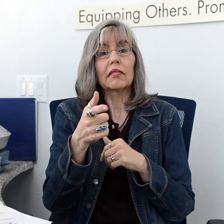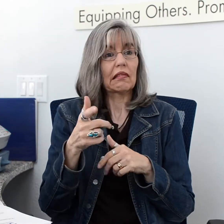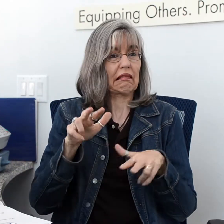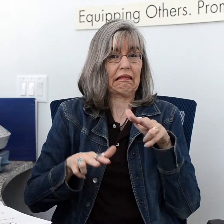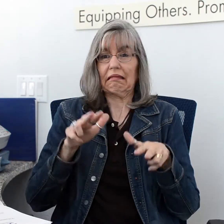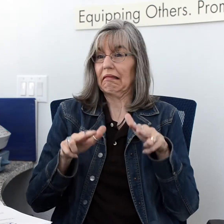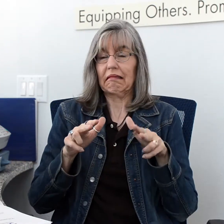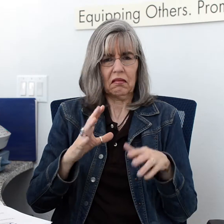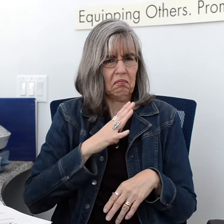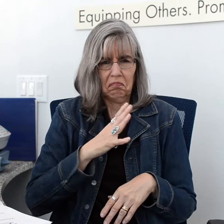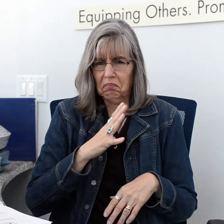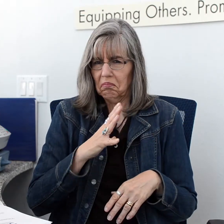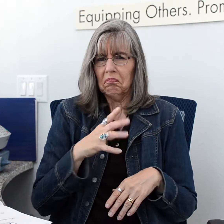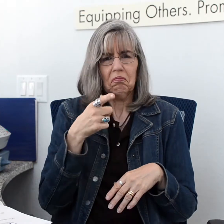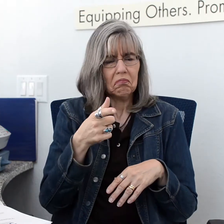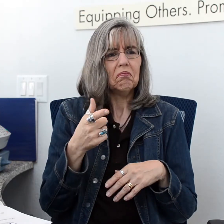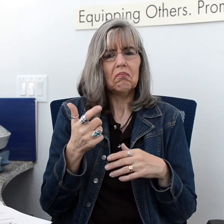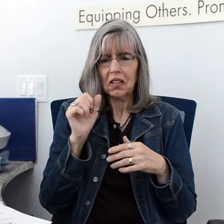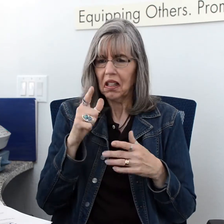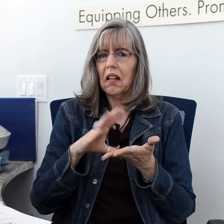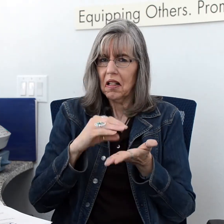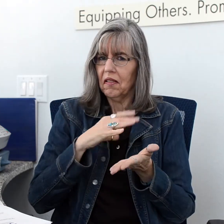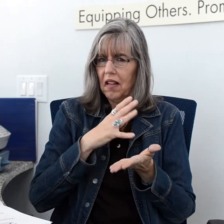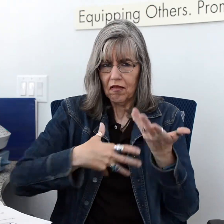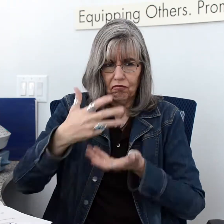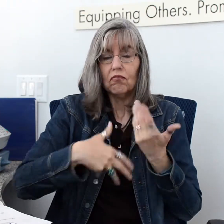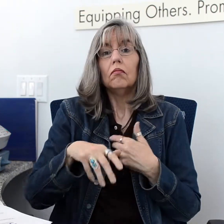It's fine if you have little to no understanding of ASL, this is an opportunity to interact and learn ASL.